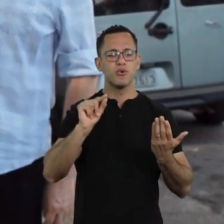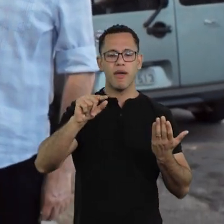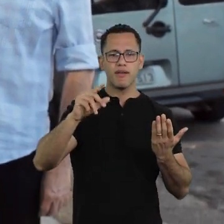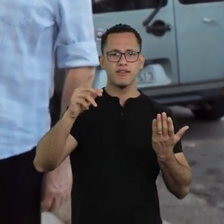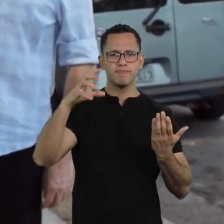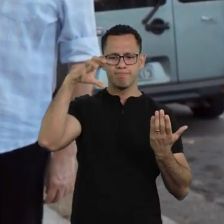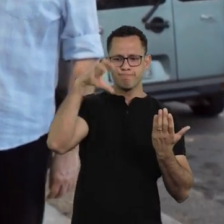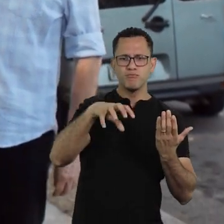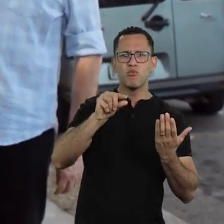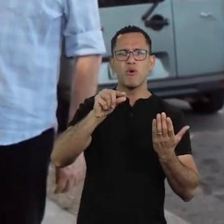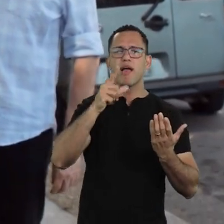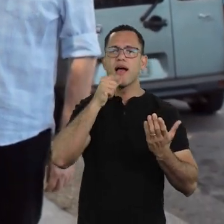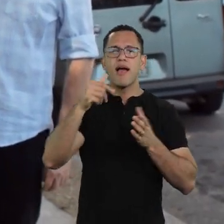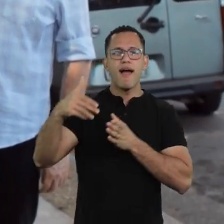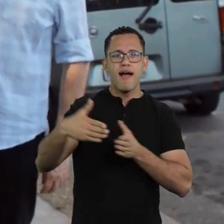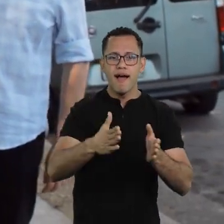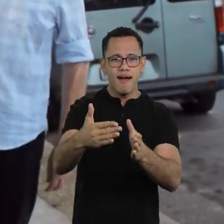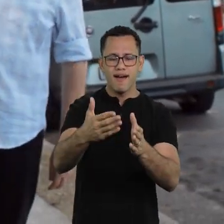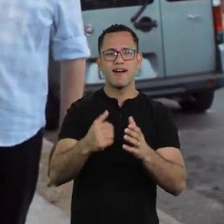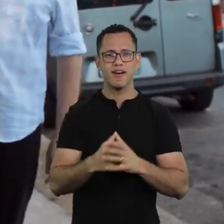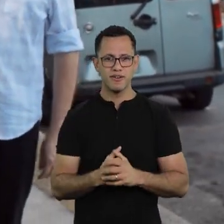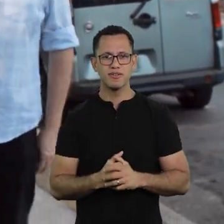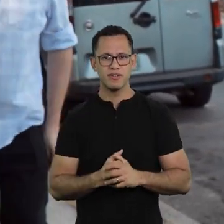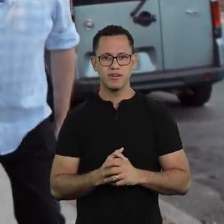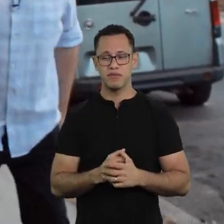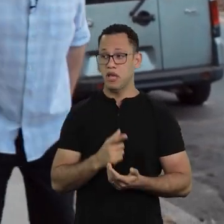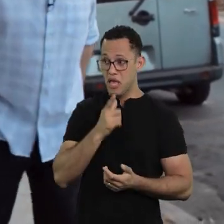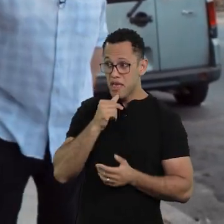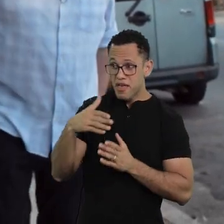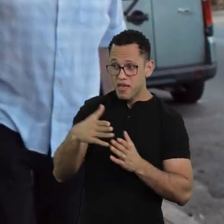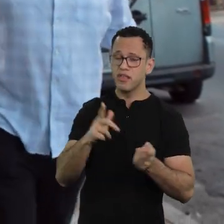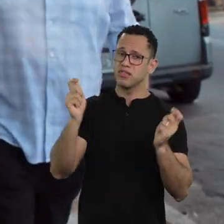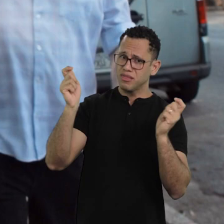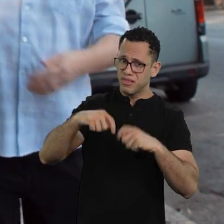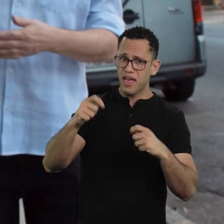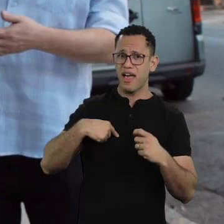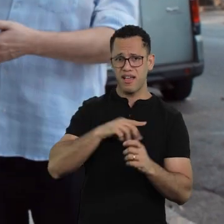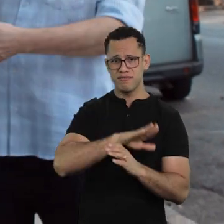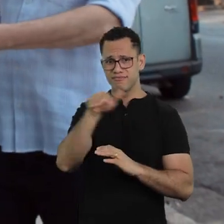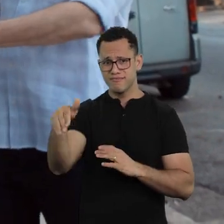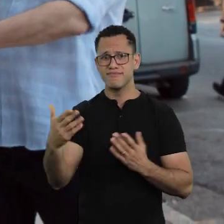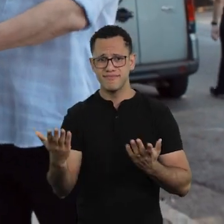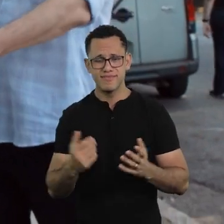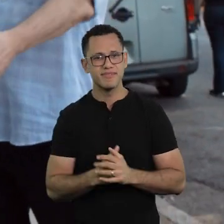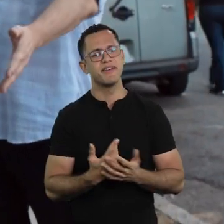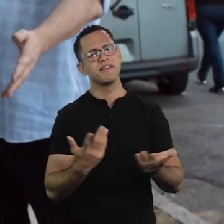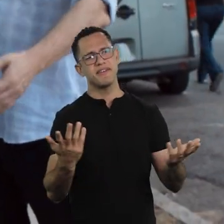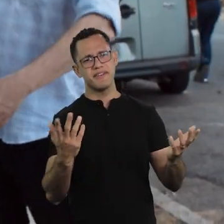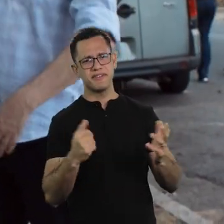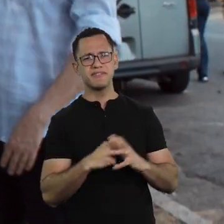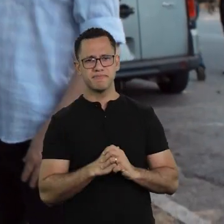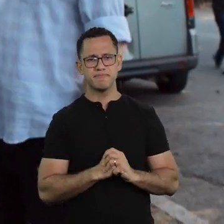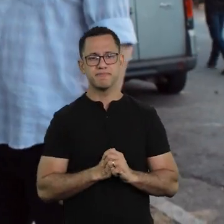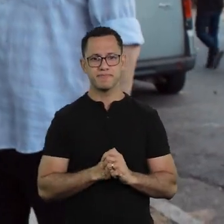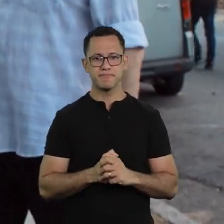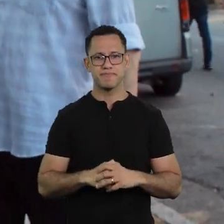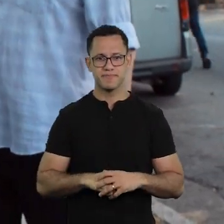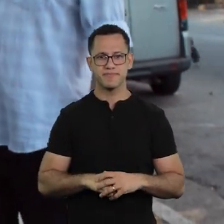They put a... A river in the middle. A wall... If it were a river, it would be good, because the river could... be crossed.